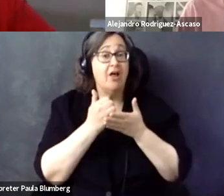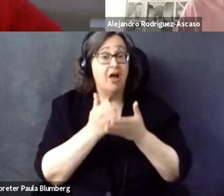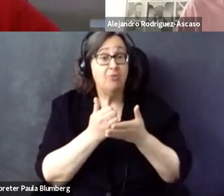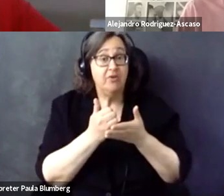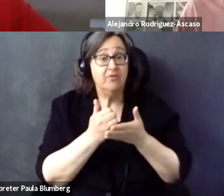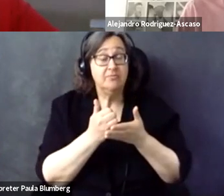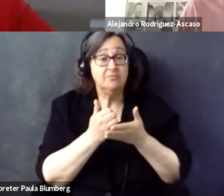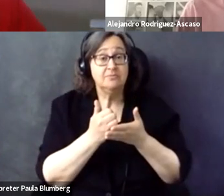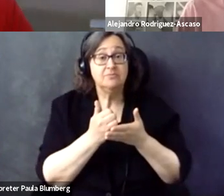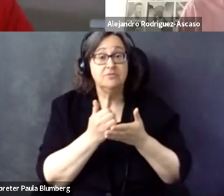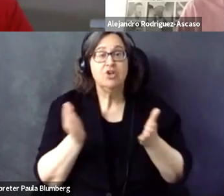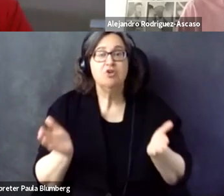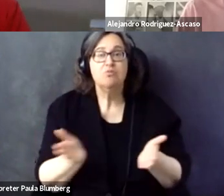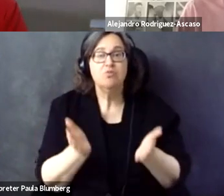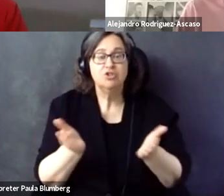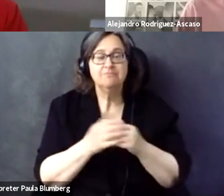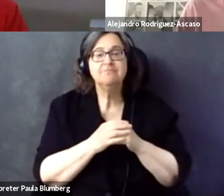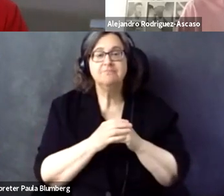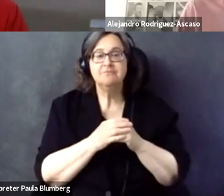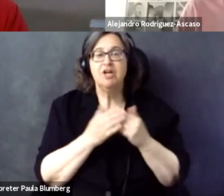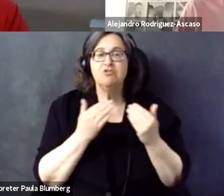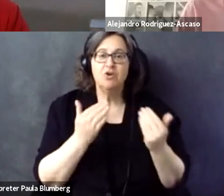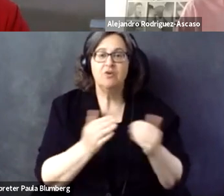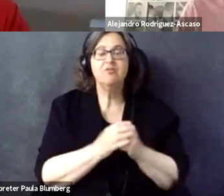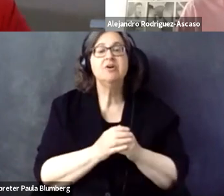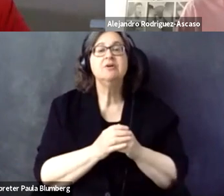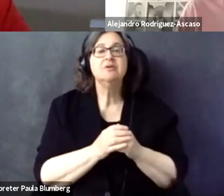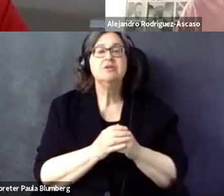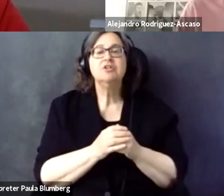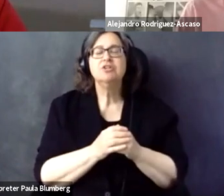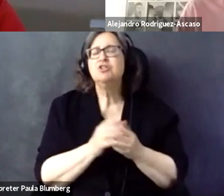what IAAP is also sort of pushing for and promoting is, hopefully,